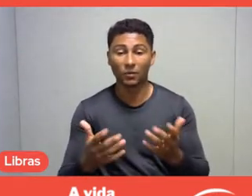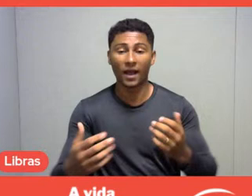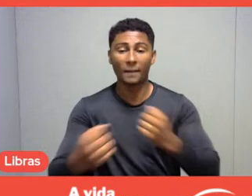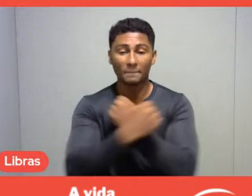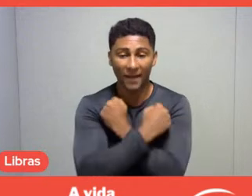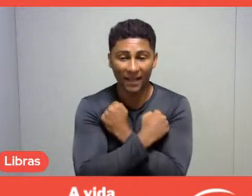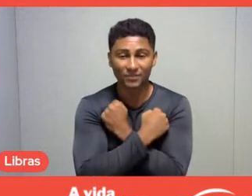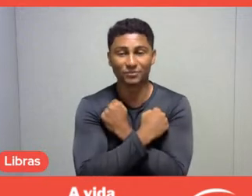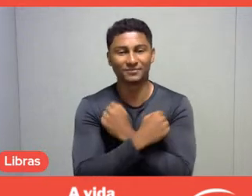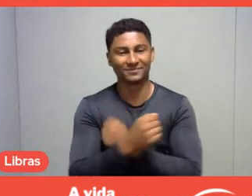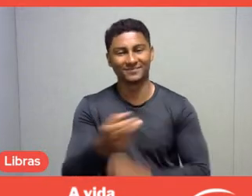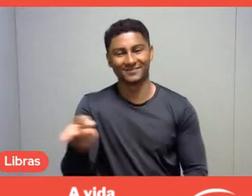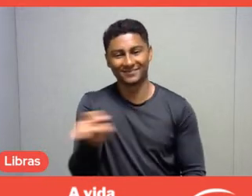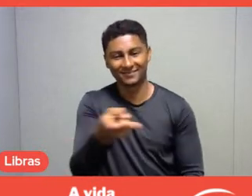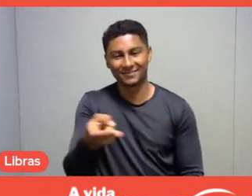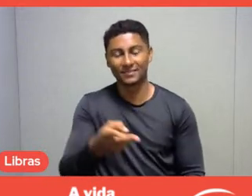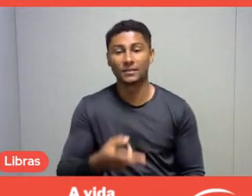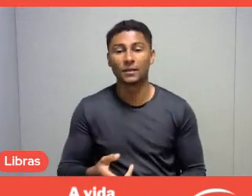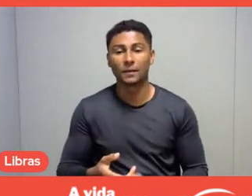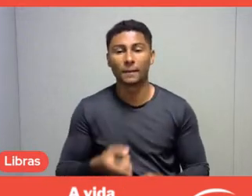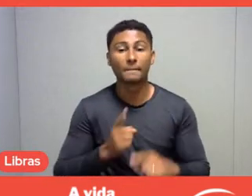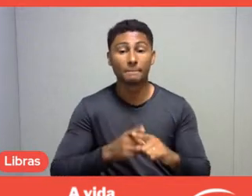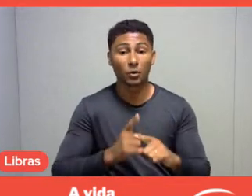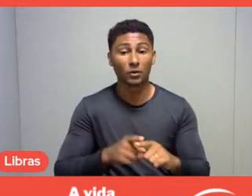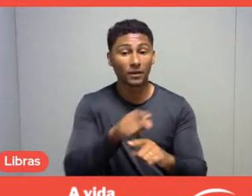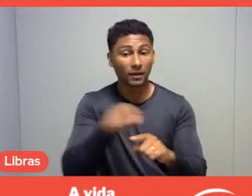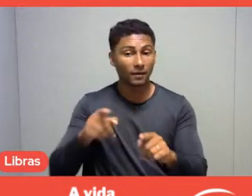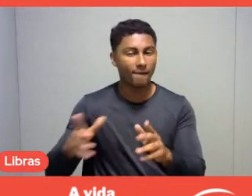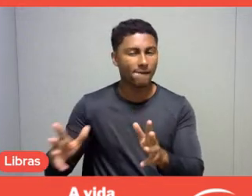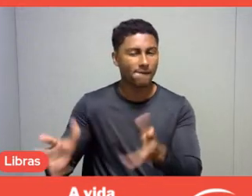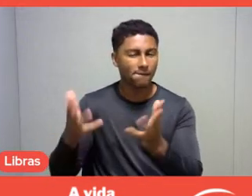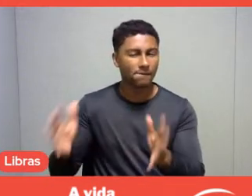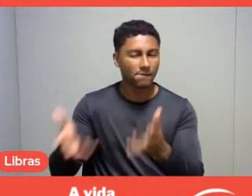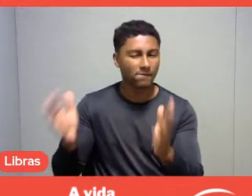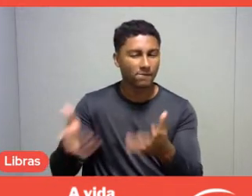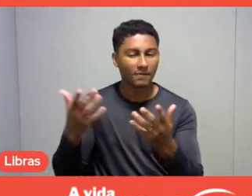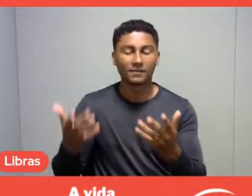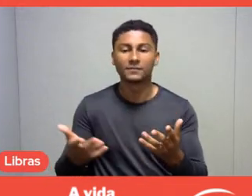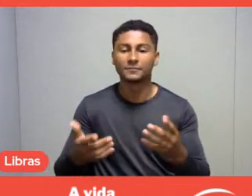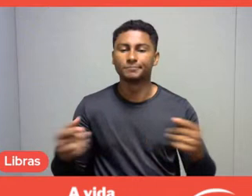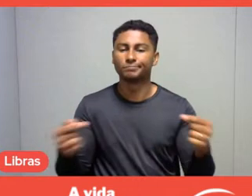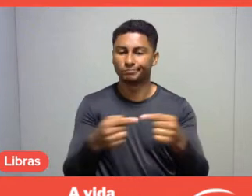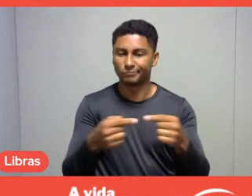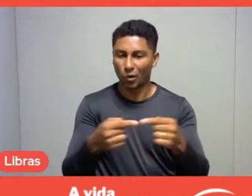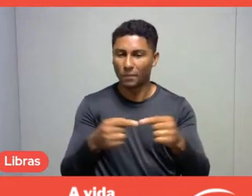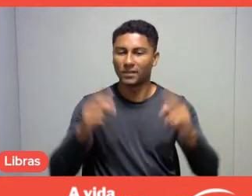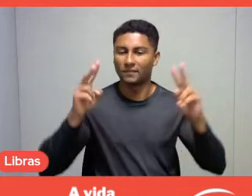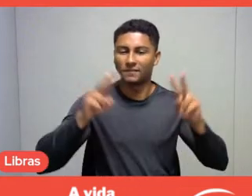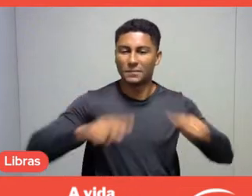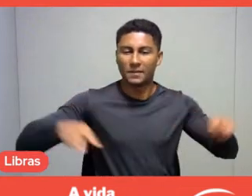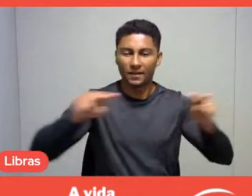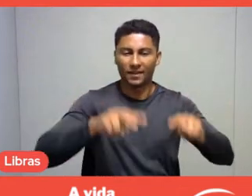because they are the ones who provoke this sense, who give visibility, reach in an affective,